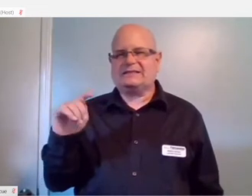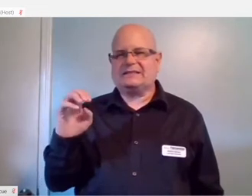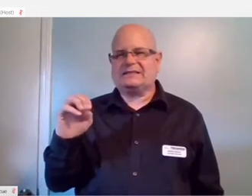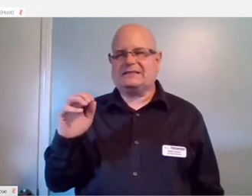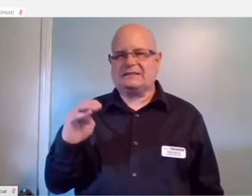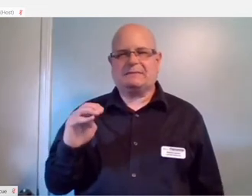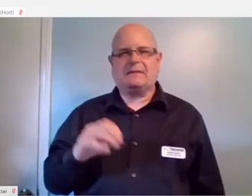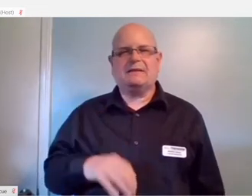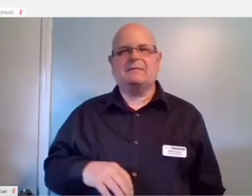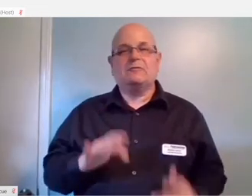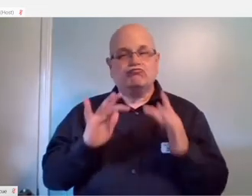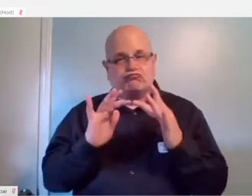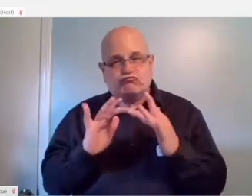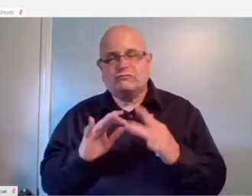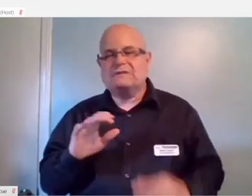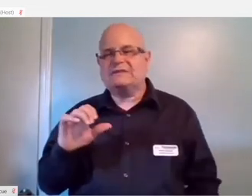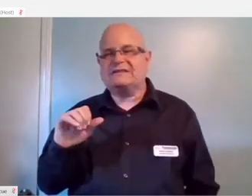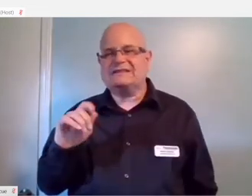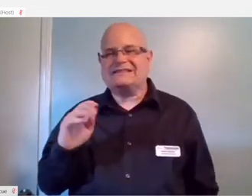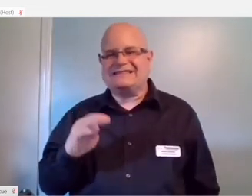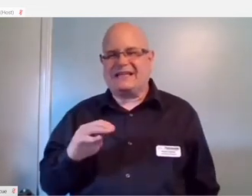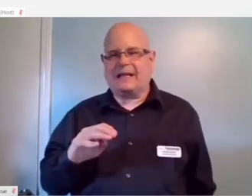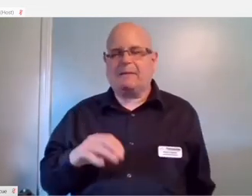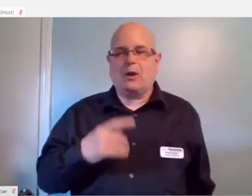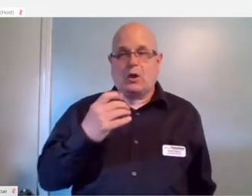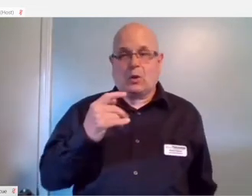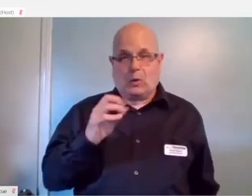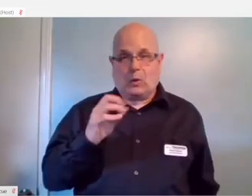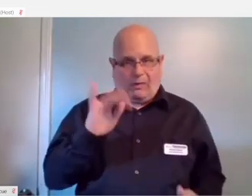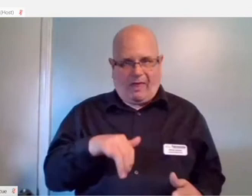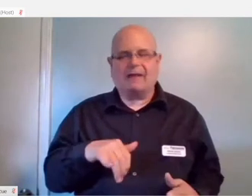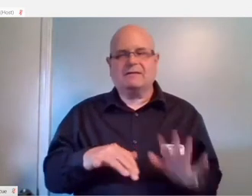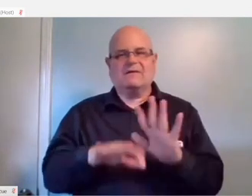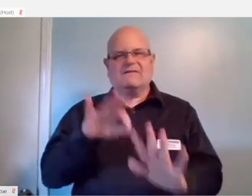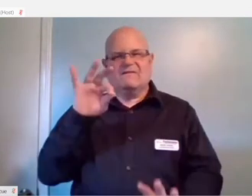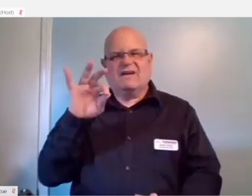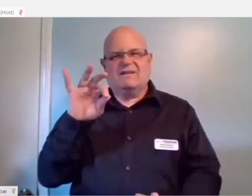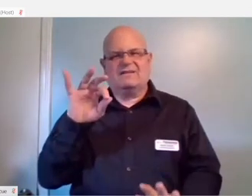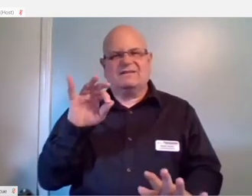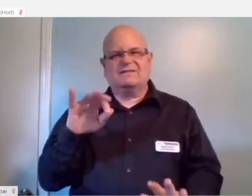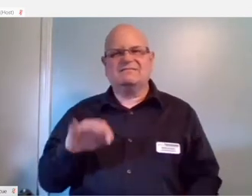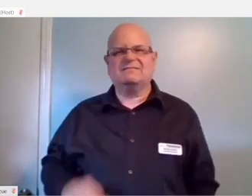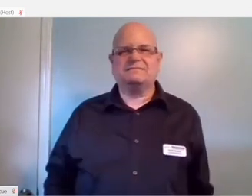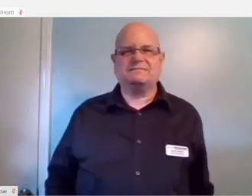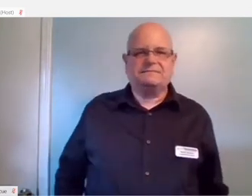If you Google steam or tabletop simulator, you'll be able to find that for sure.